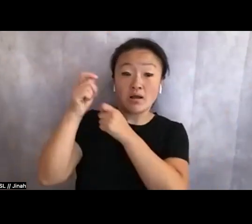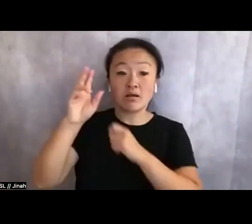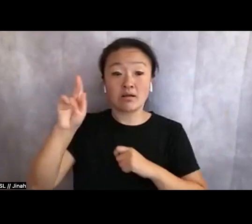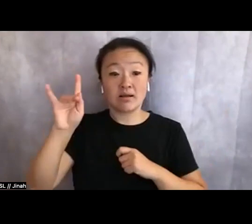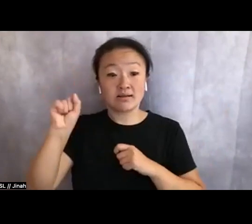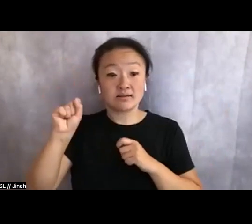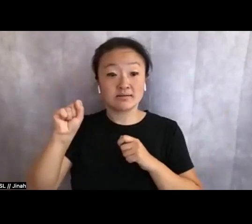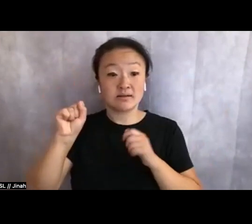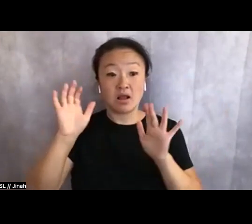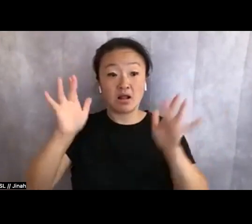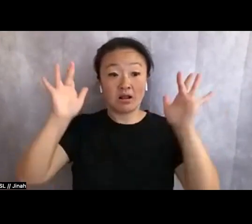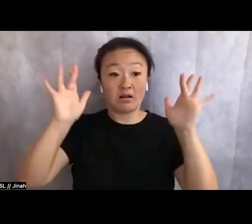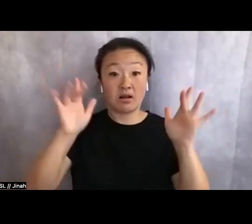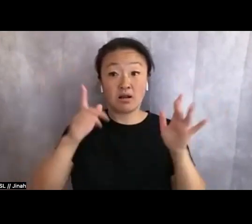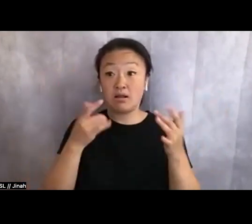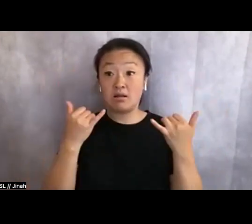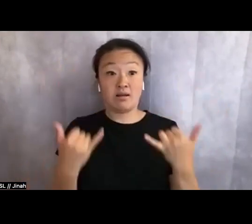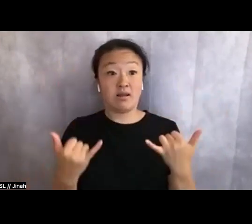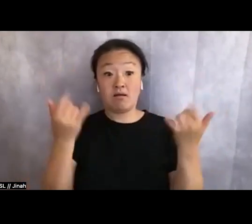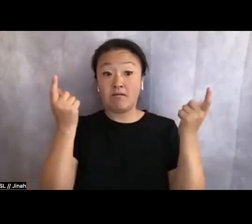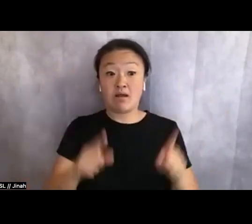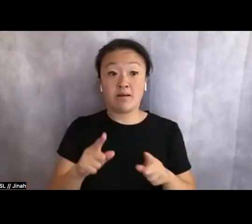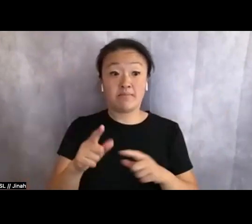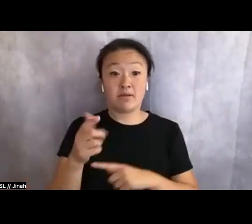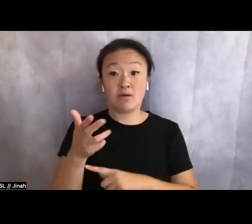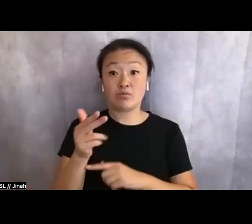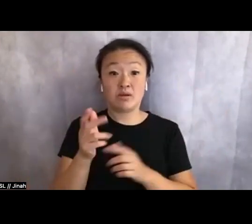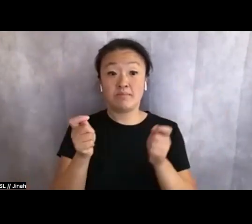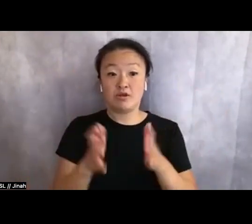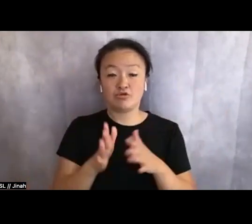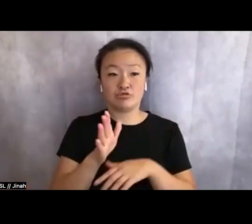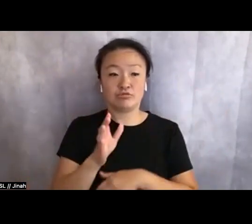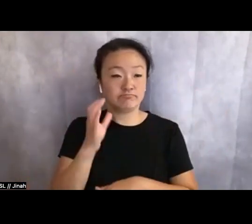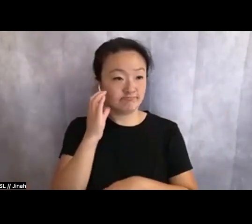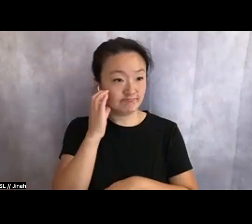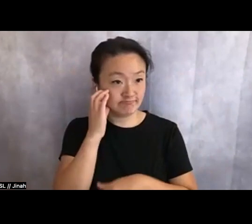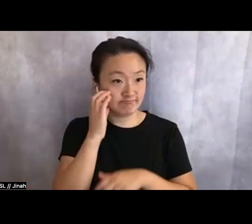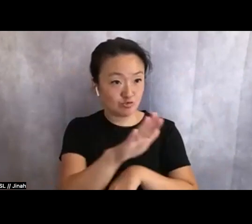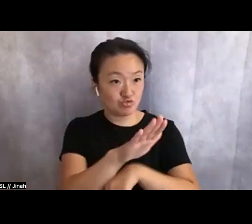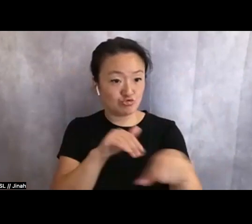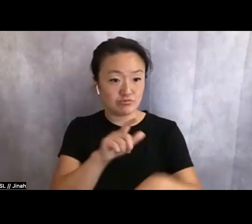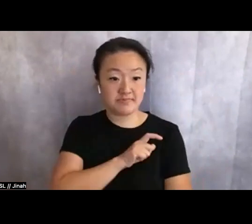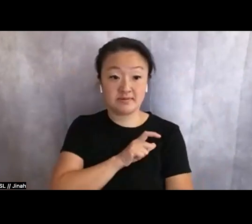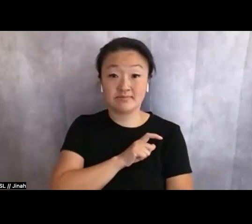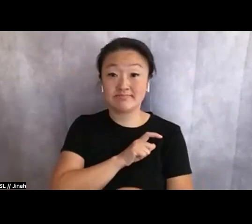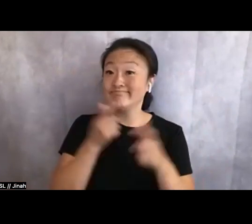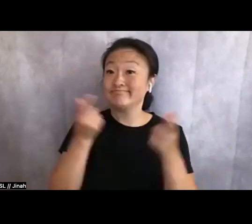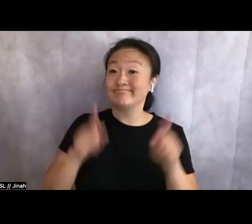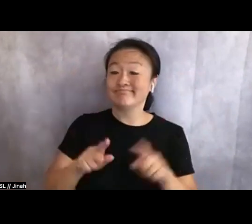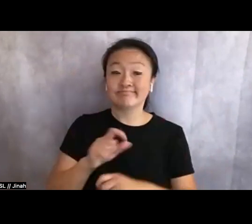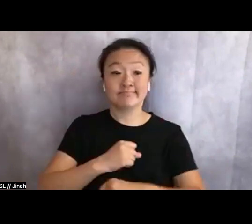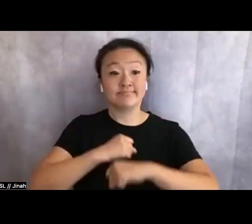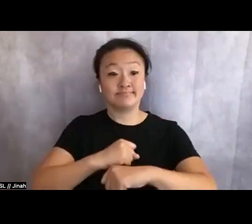a hotel manager has called the police. As a turn of events, the security swiftly intercepted,